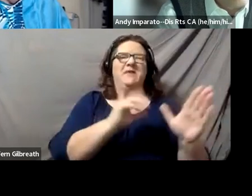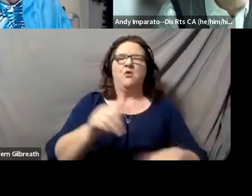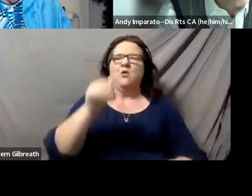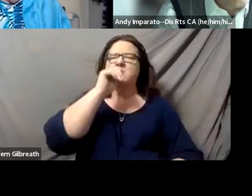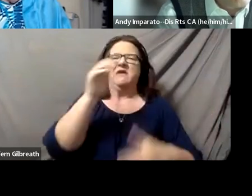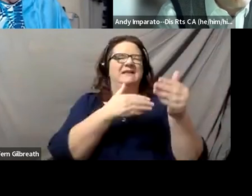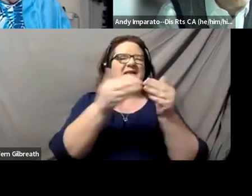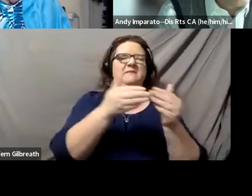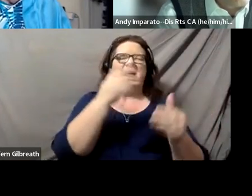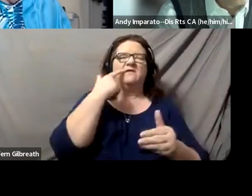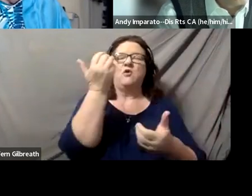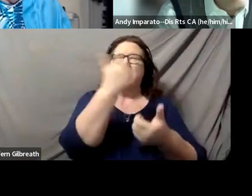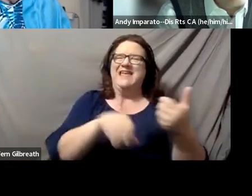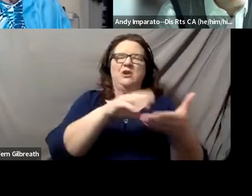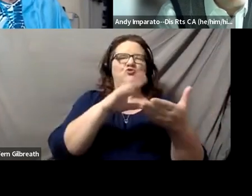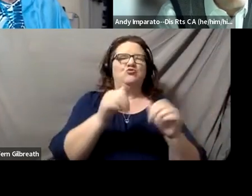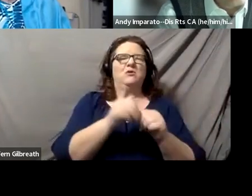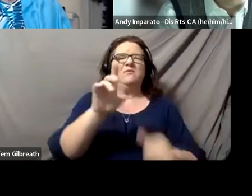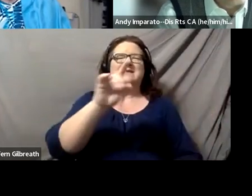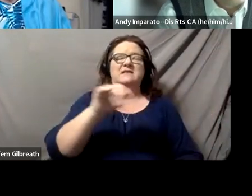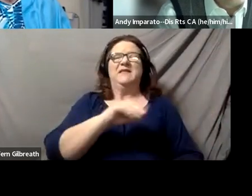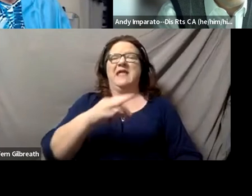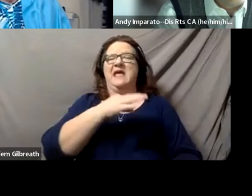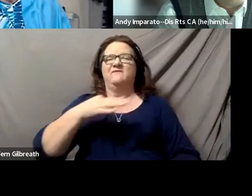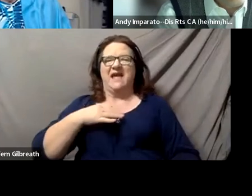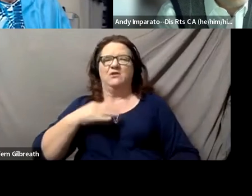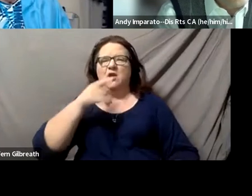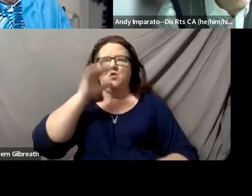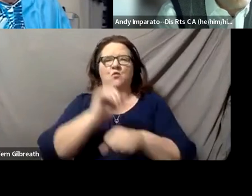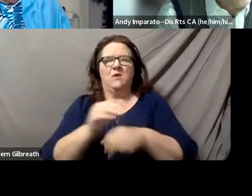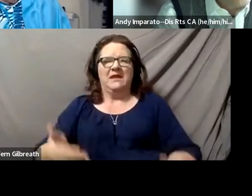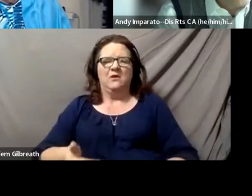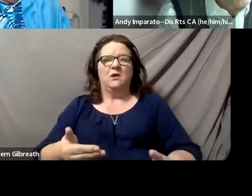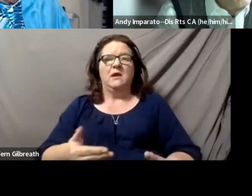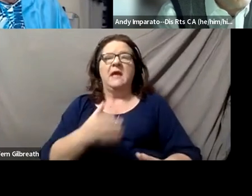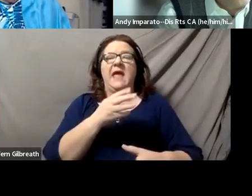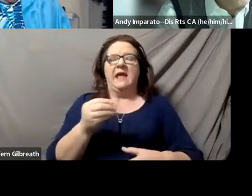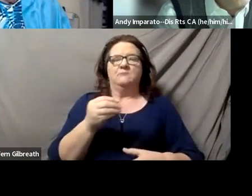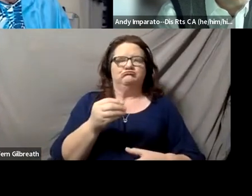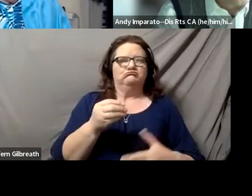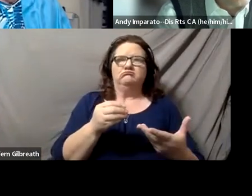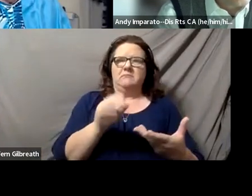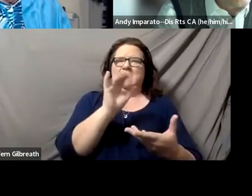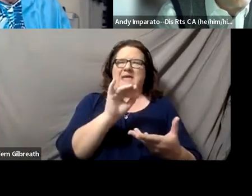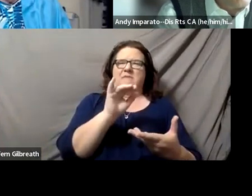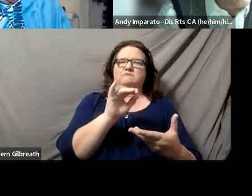for students with disabilities and faculty and staff. And that you have, you know, you've resourced it.